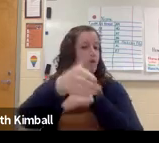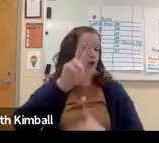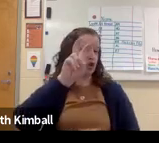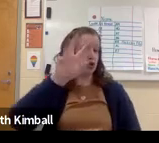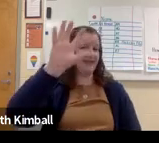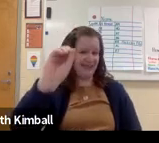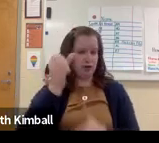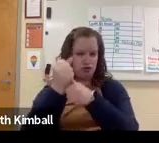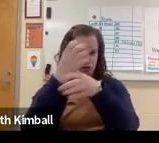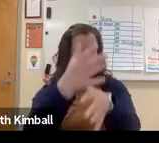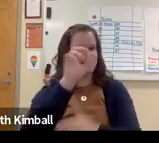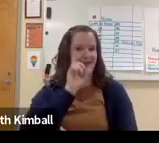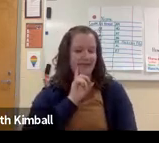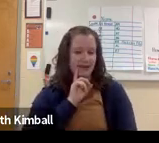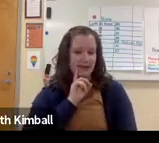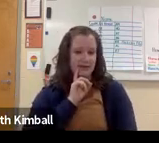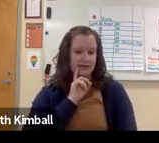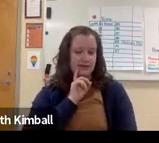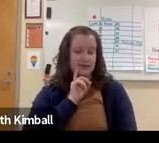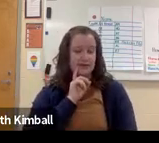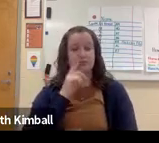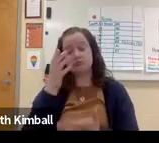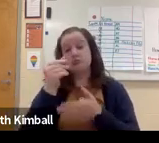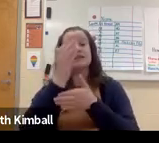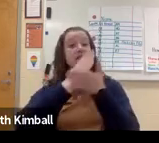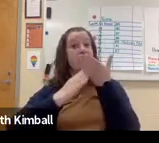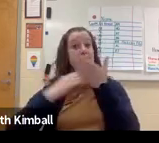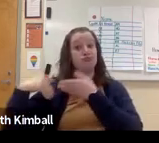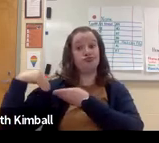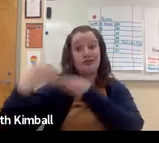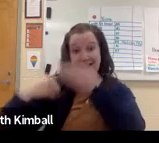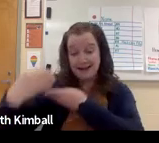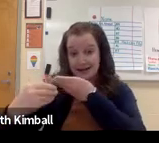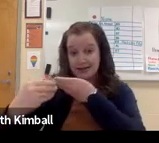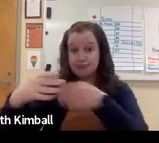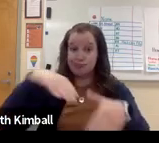There are different views. There are over 250 different causes of deafness.